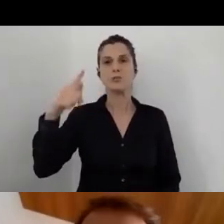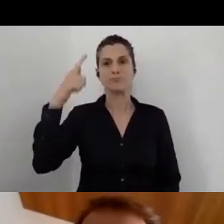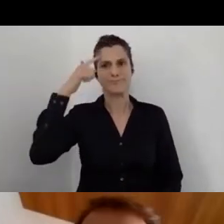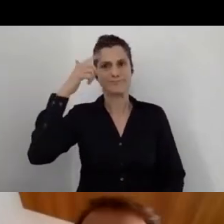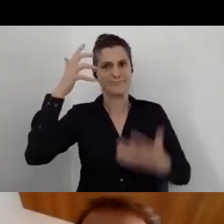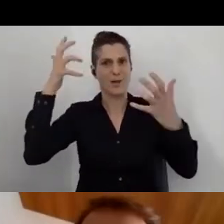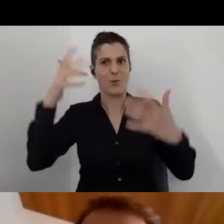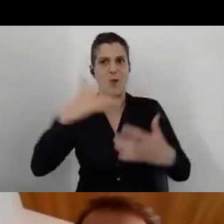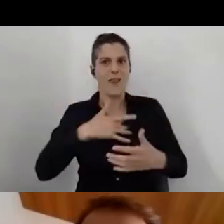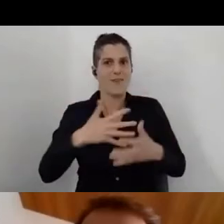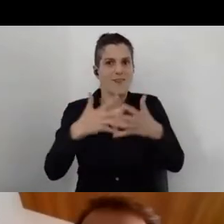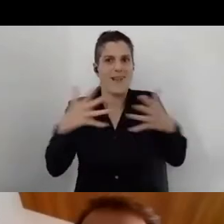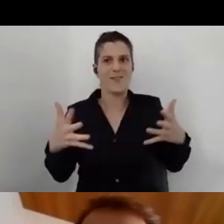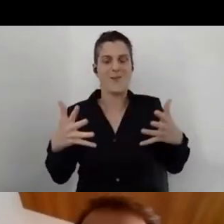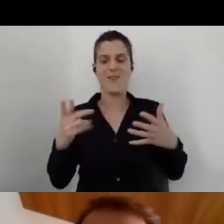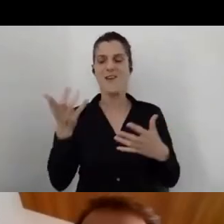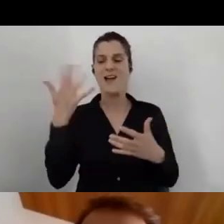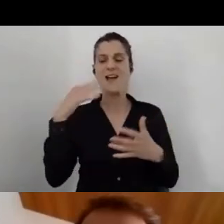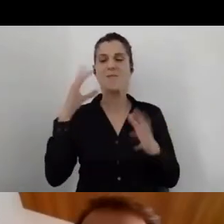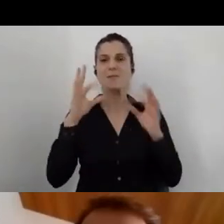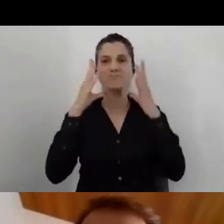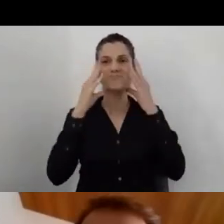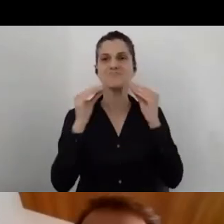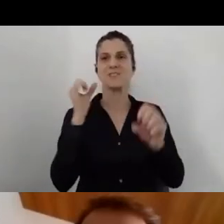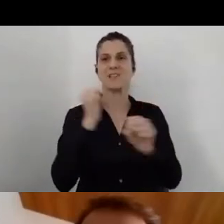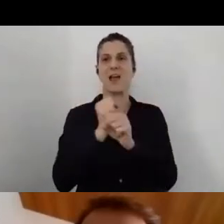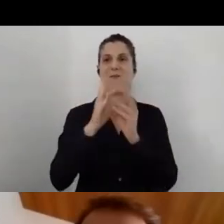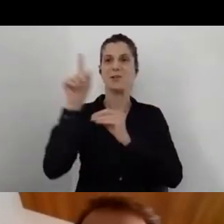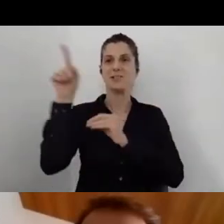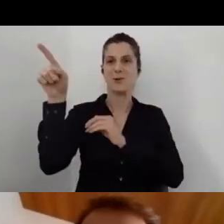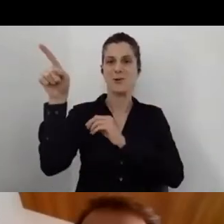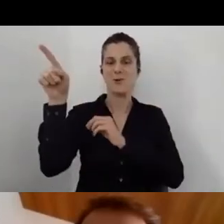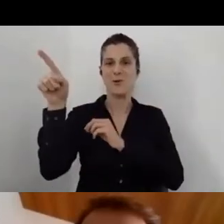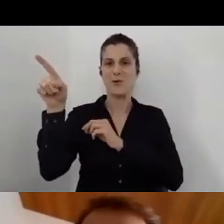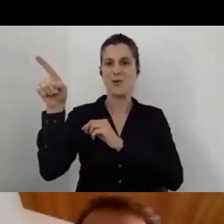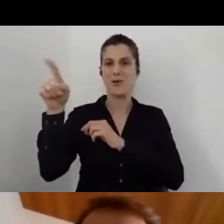It's been really a pleasure working with him all these years.